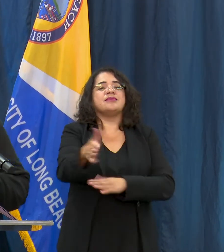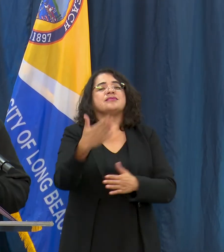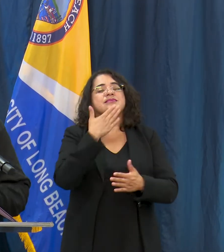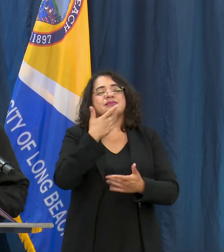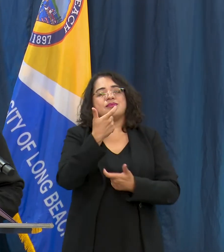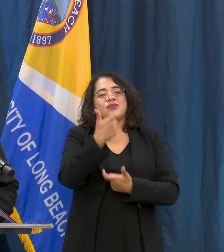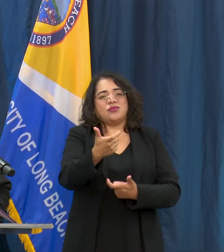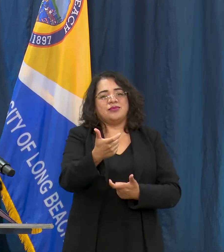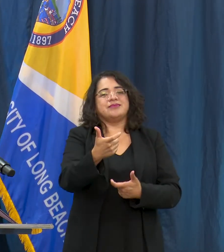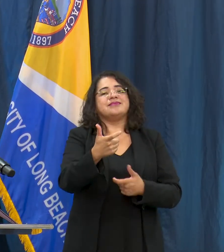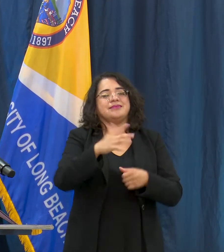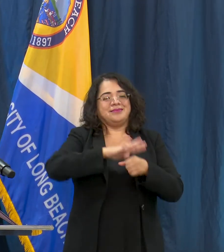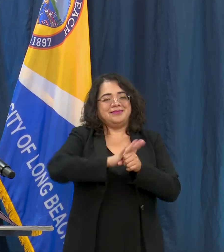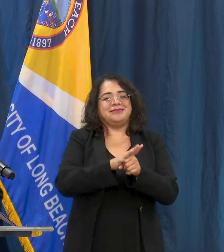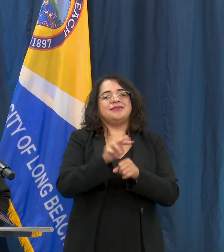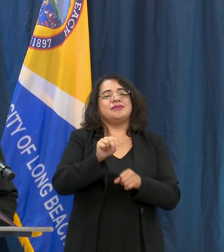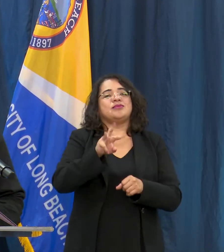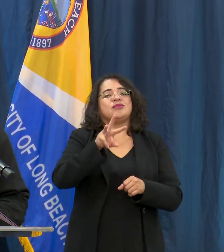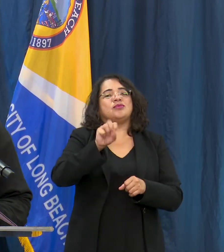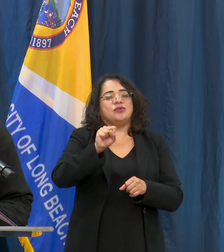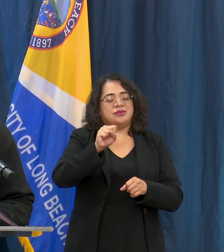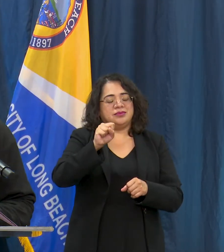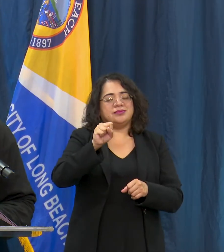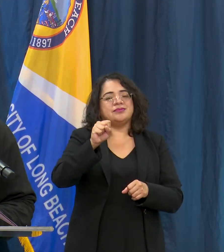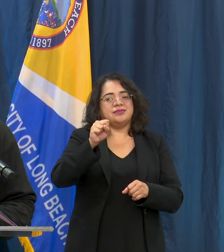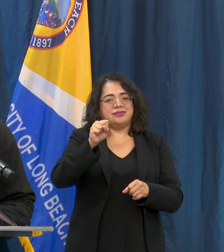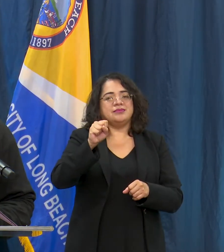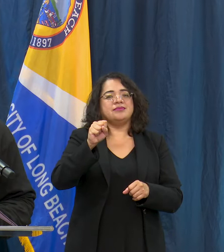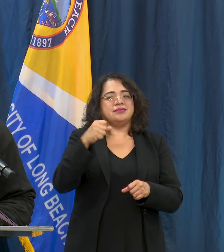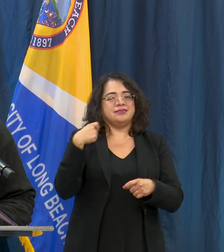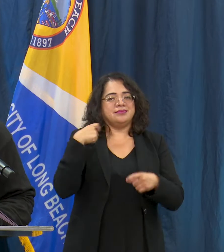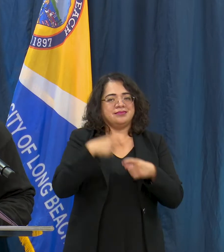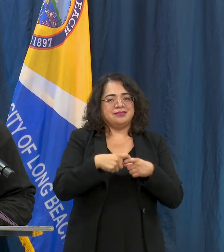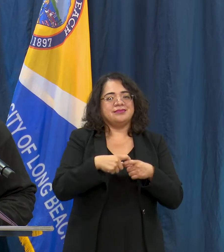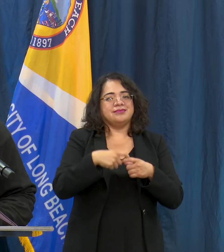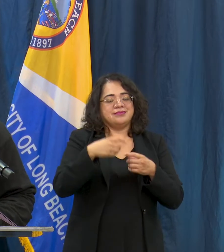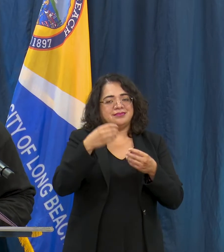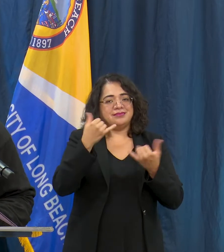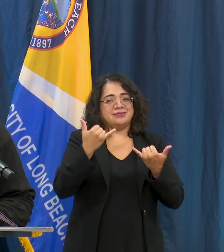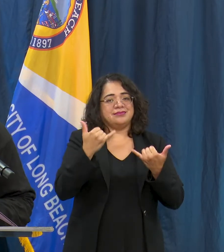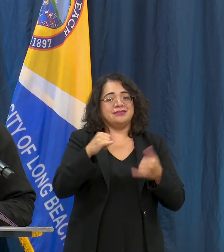Oso en nuestras NC on informit eva velvety cinco de uno comenzamos con